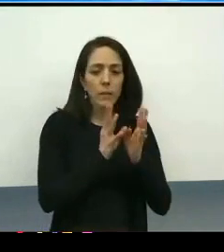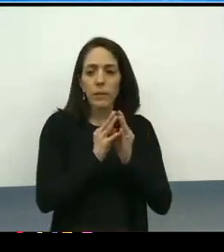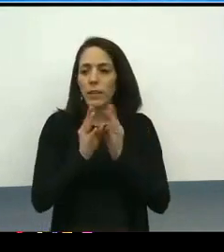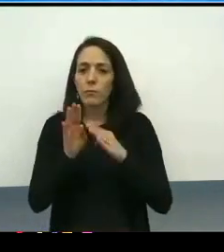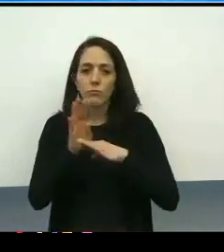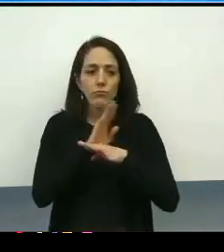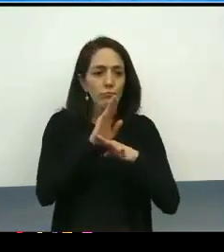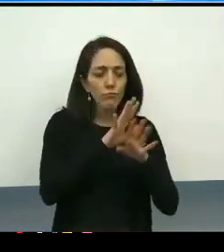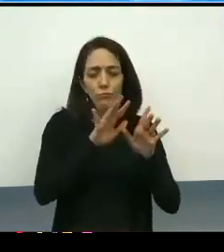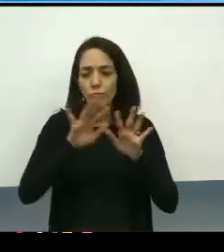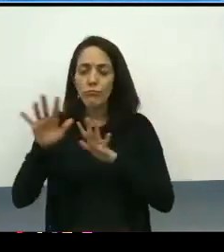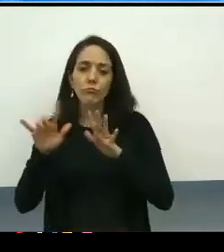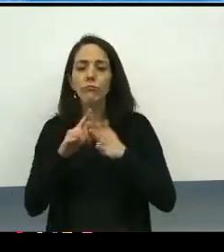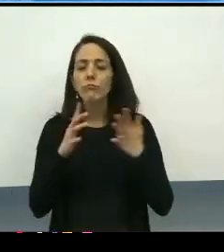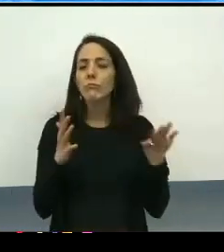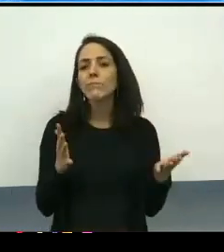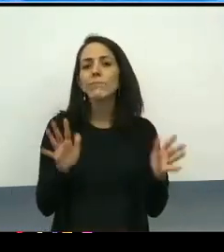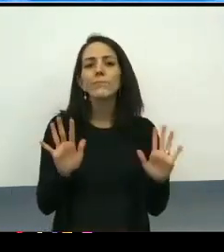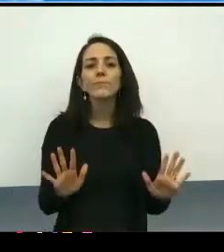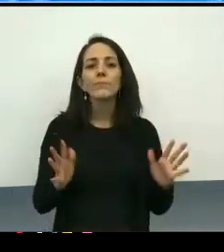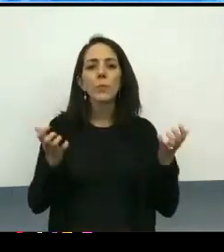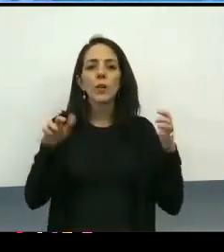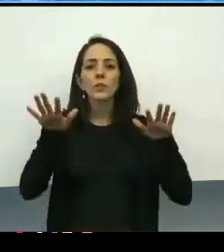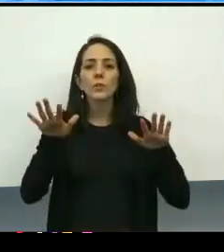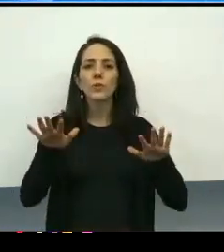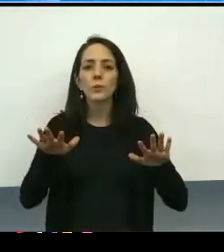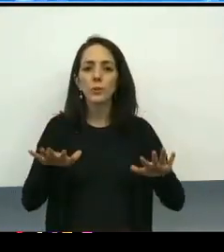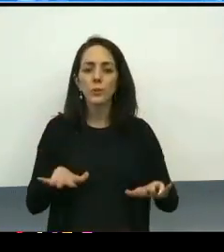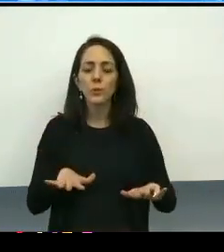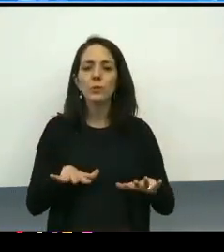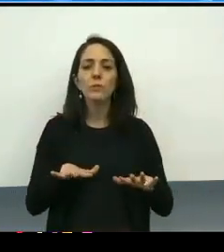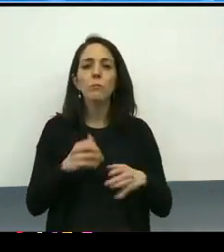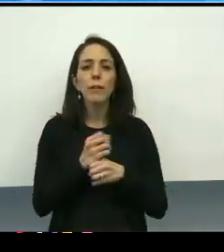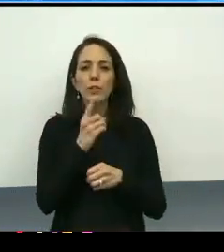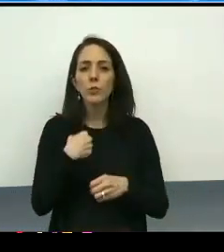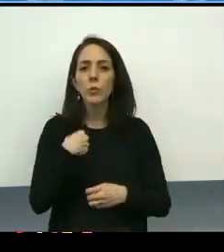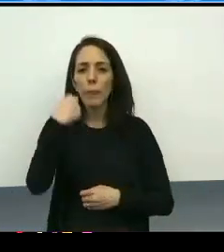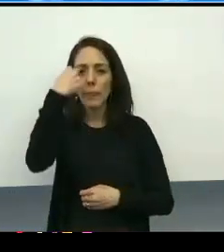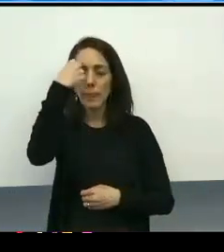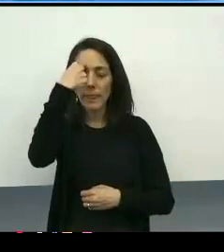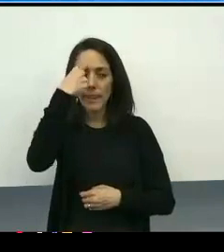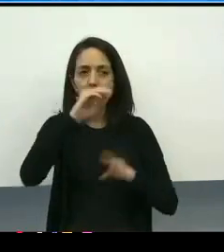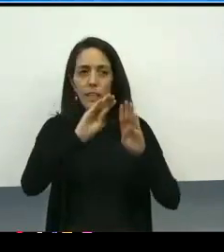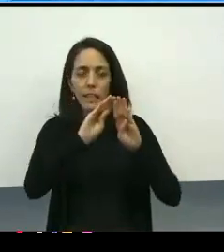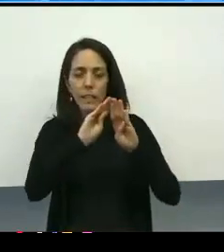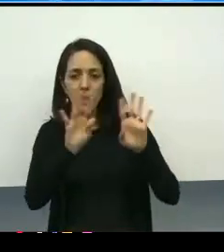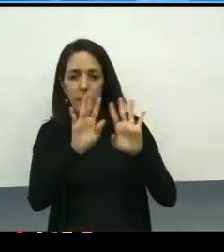let's get down to it, as opposed to being intentional in pausing, acknowledging that these are human beings